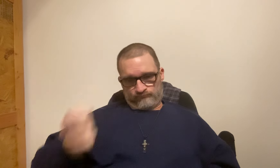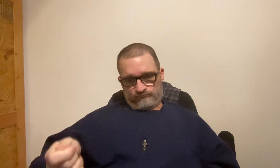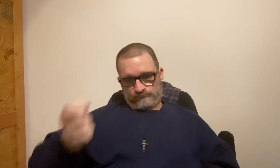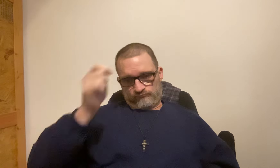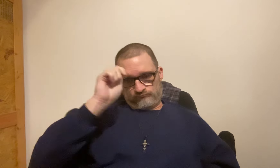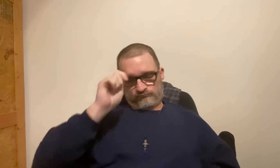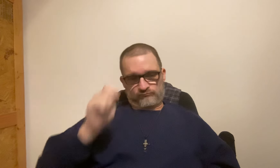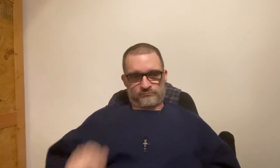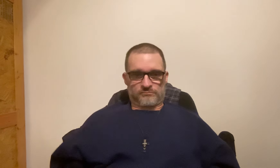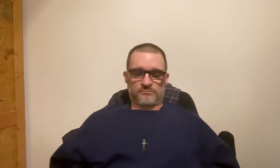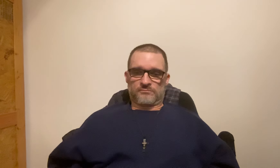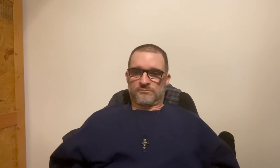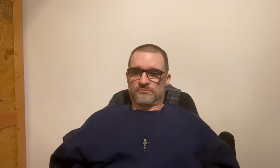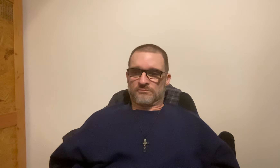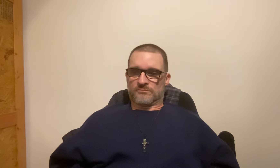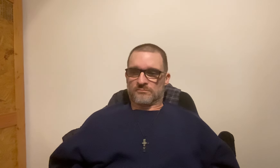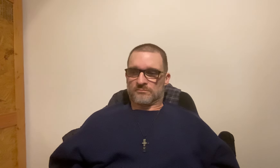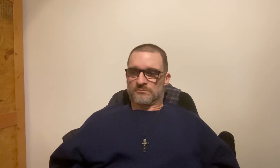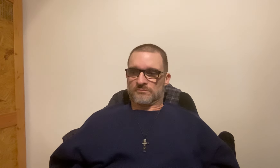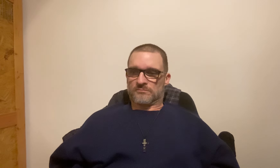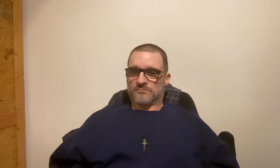*Hats off* to them.